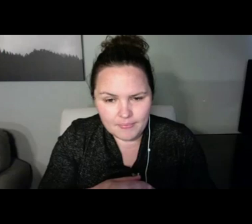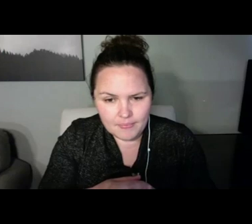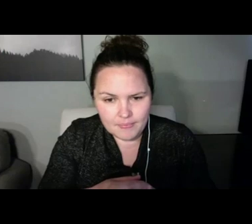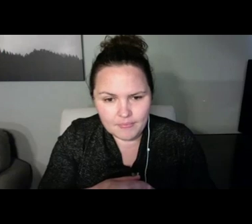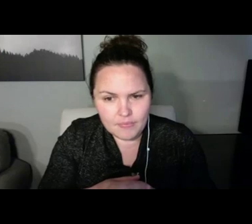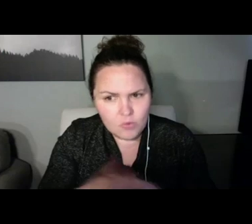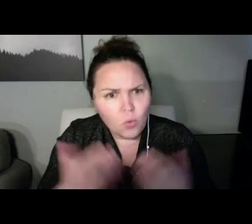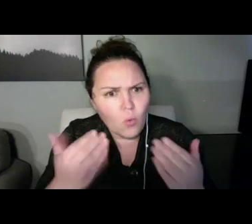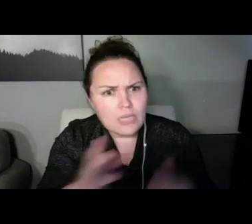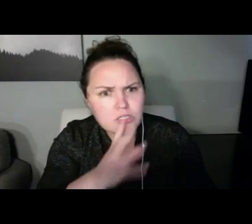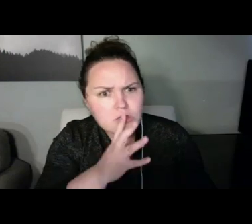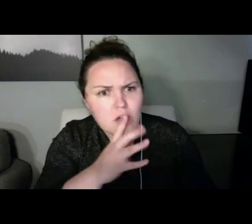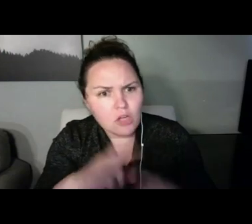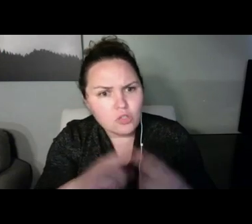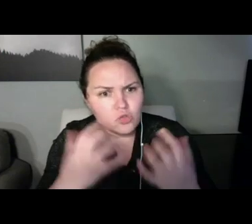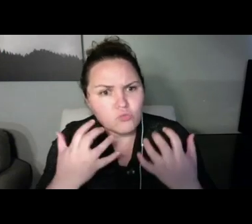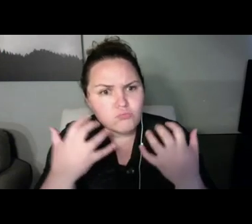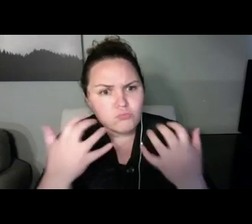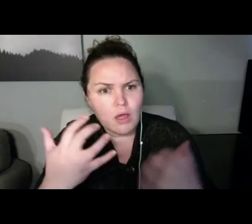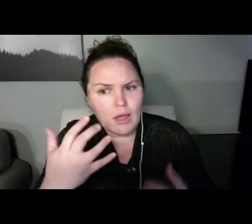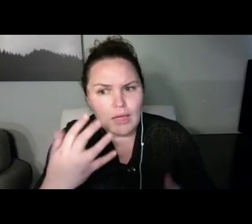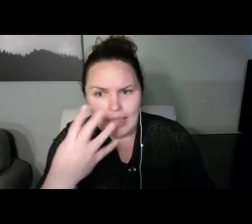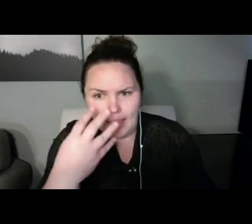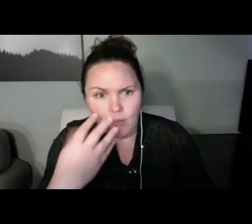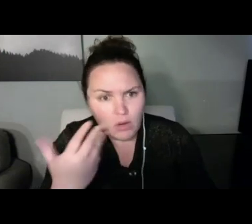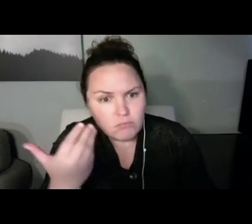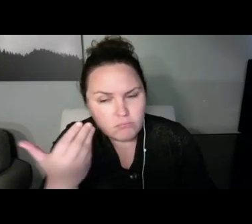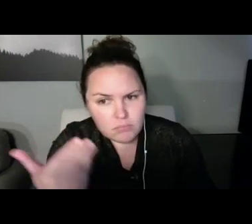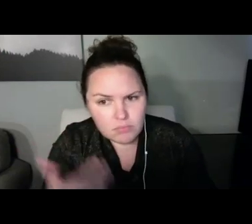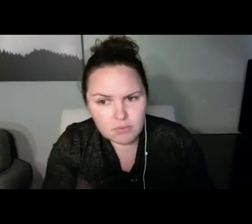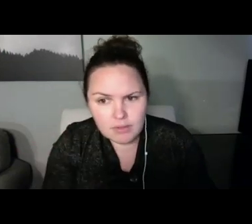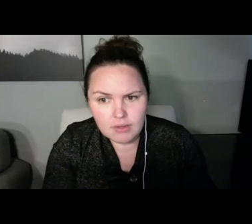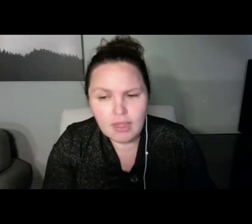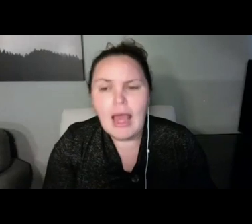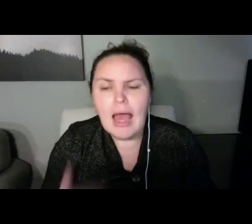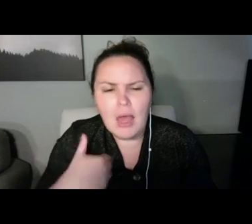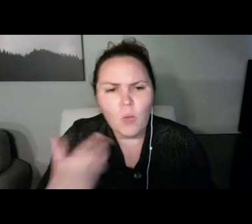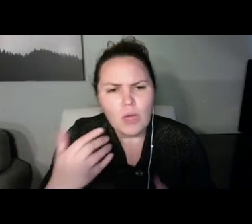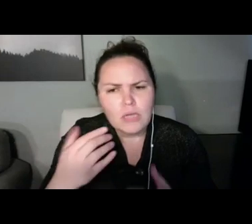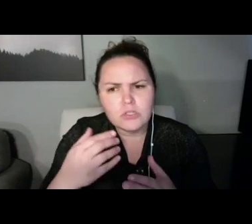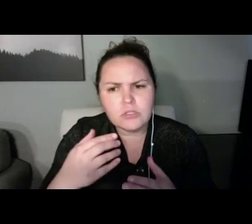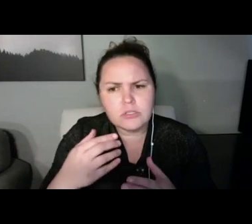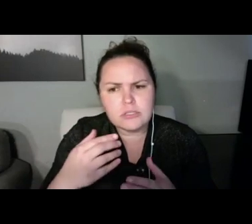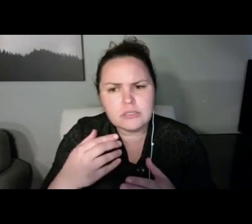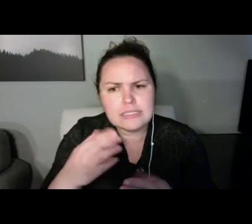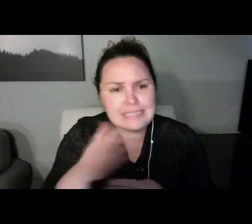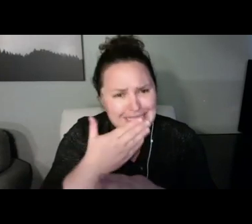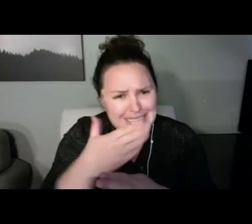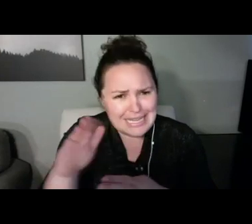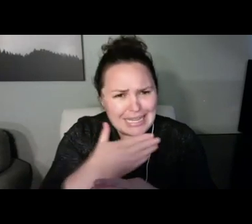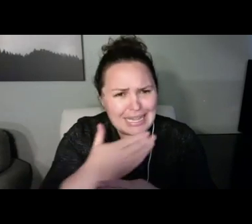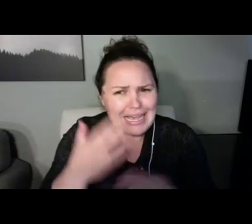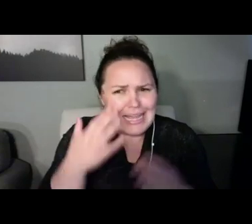to bed. And but so we've watched the end, we've got